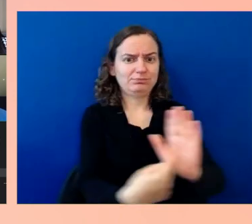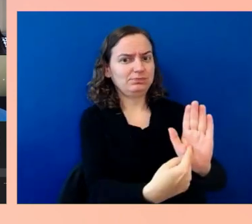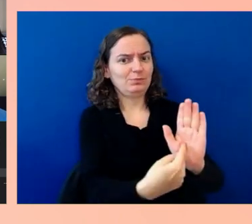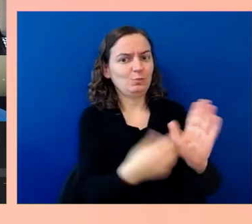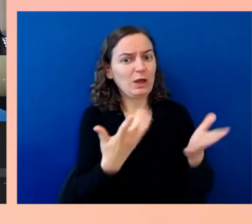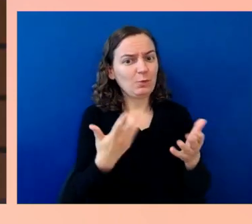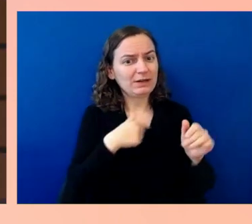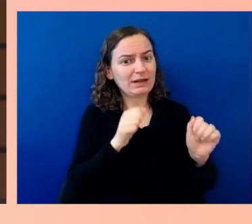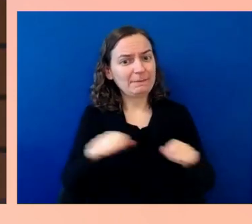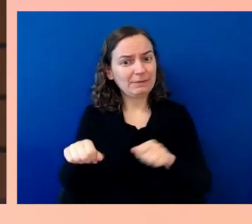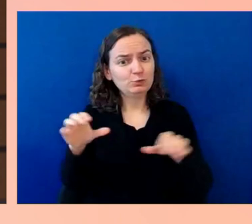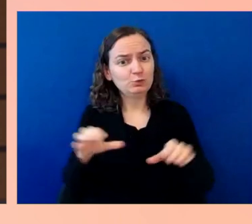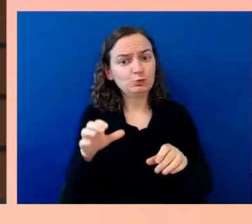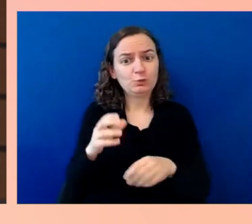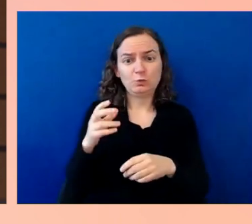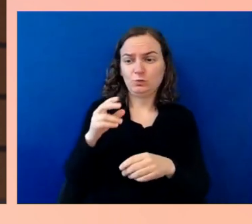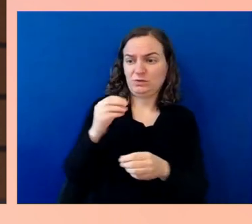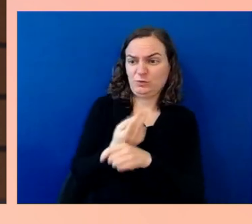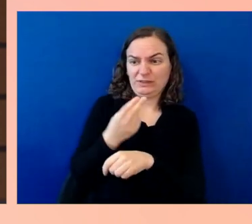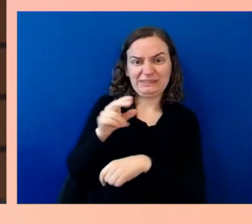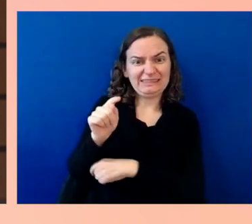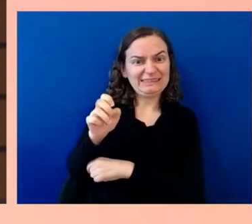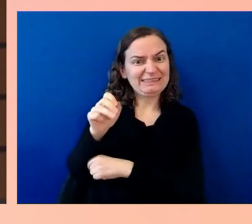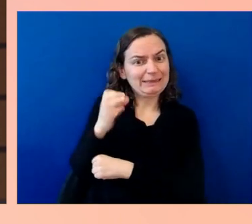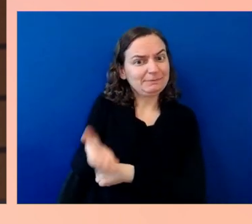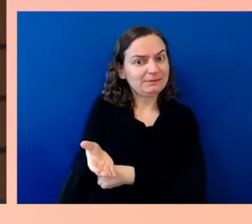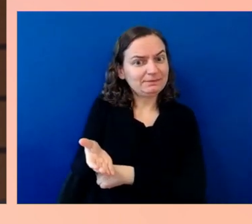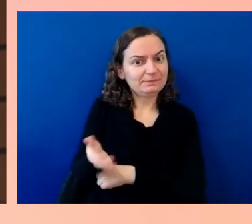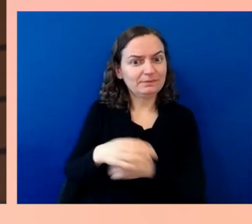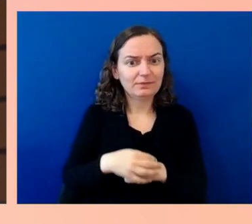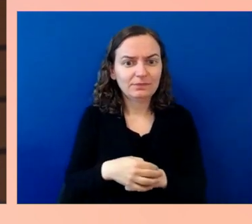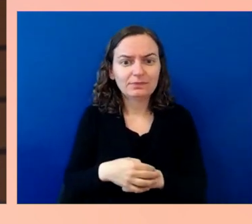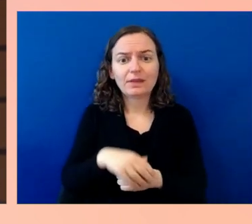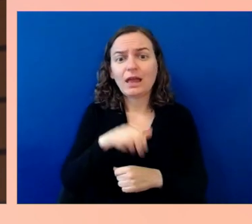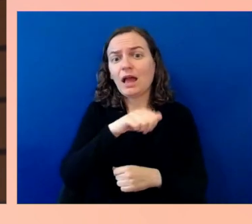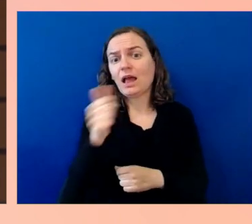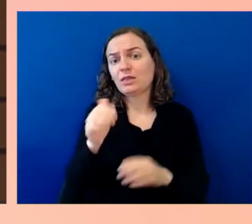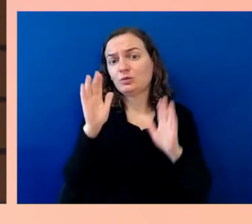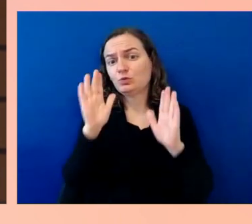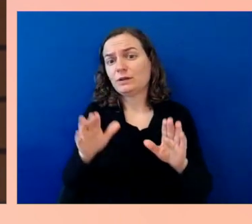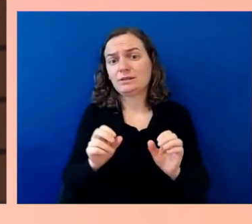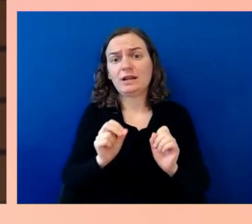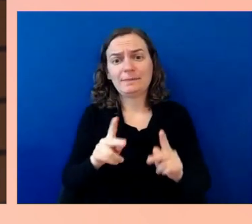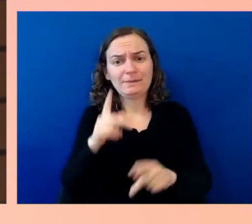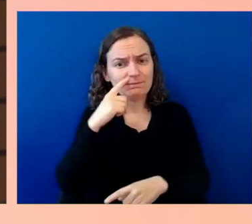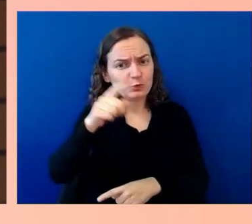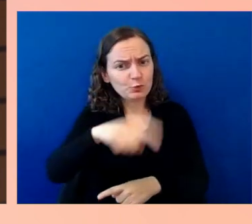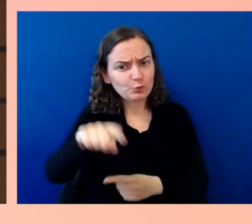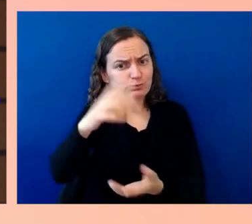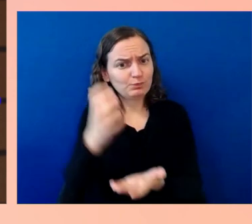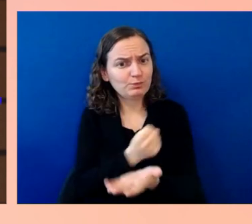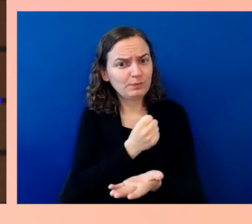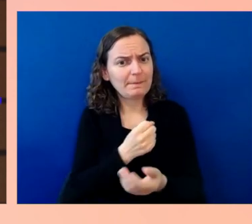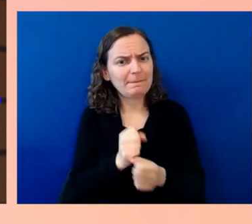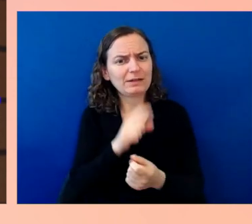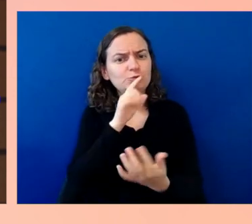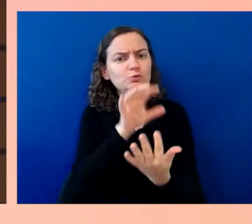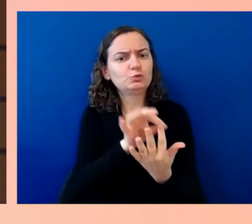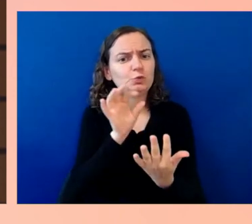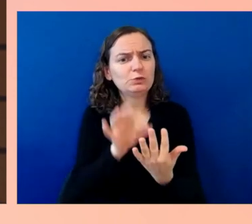That is another great opportunity for you to make a choice that can maximize the accessibility of the programs